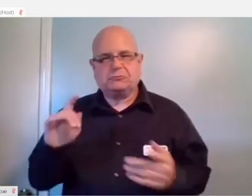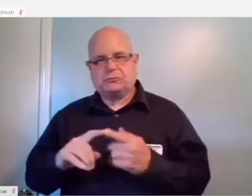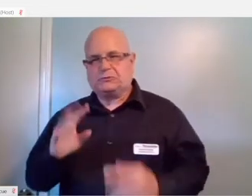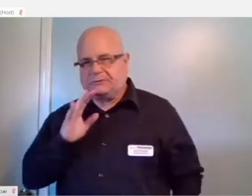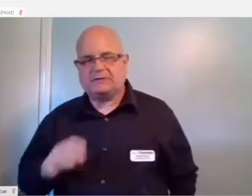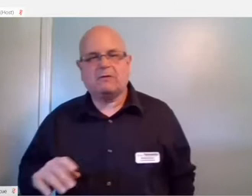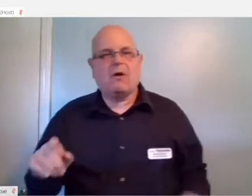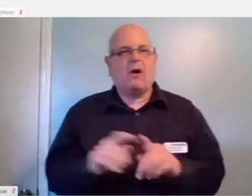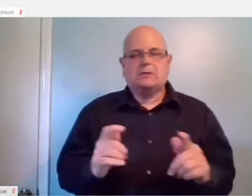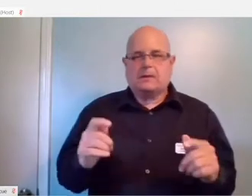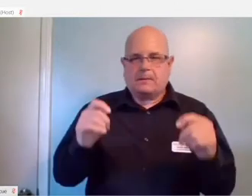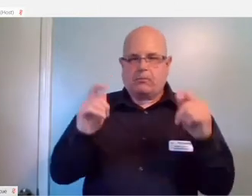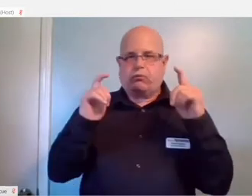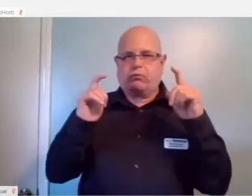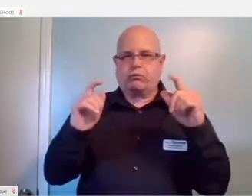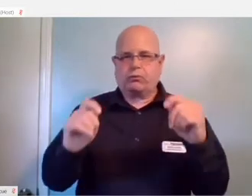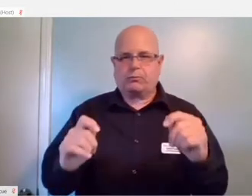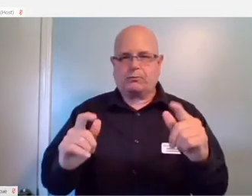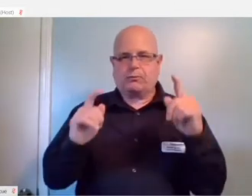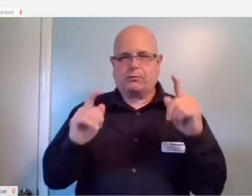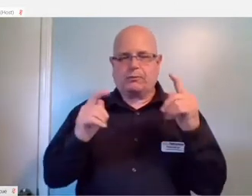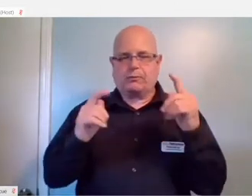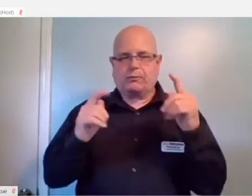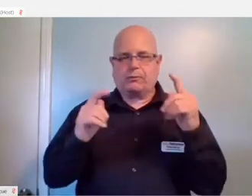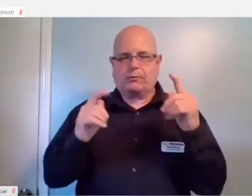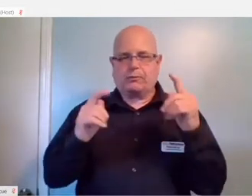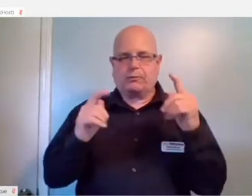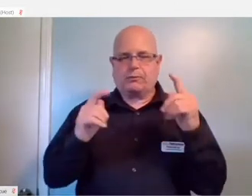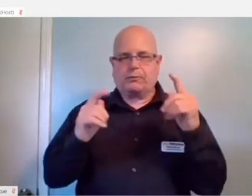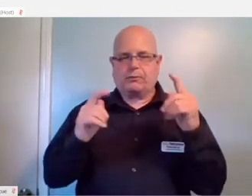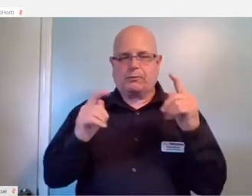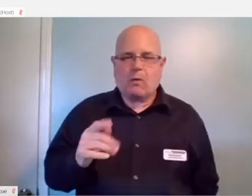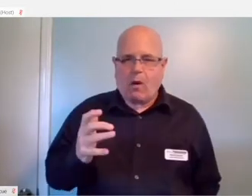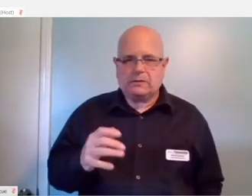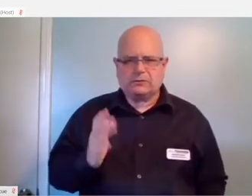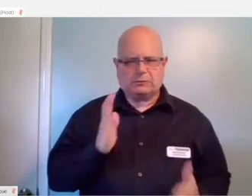If at any time in the middle of a game if you want to pause the game and be able to